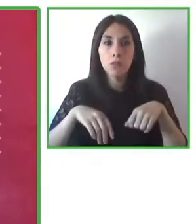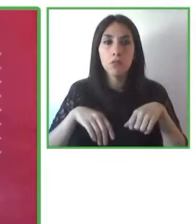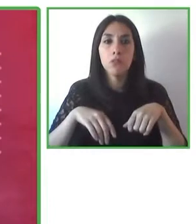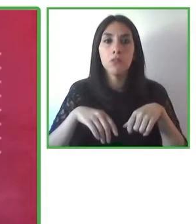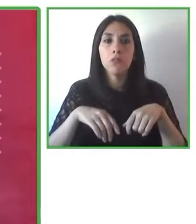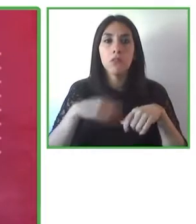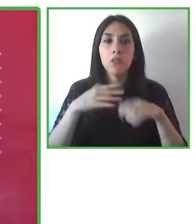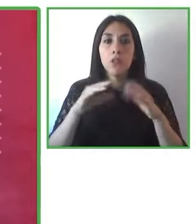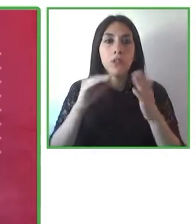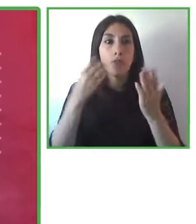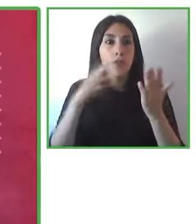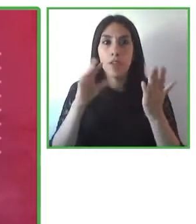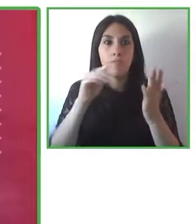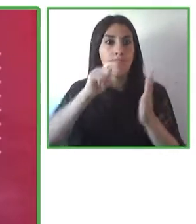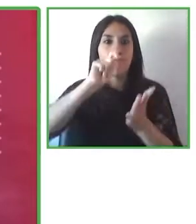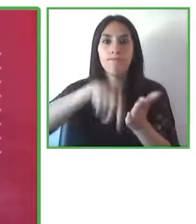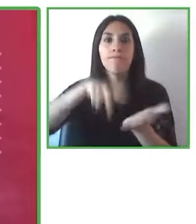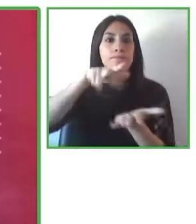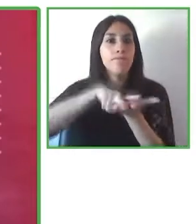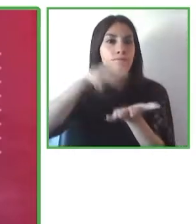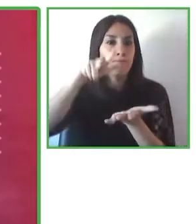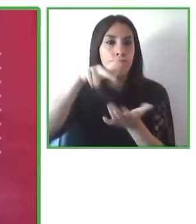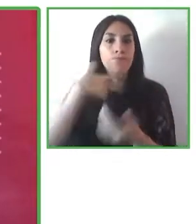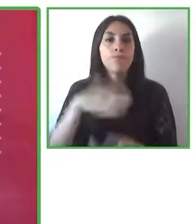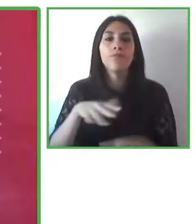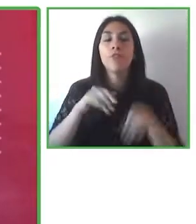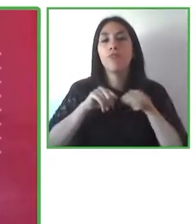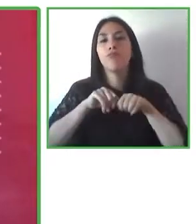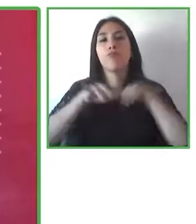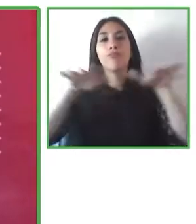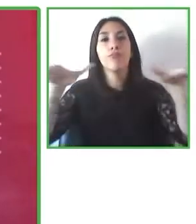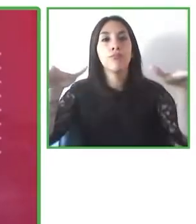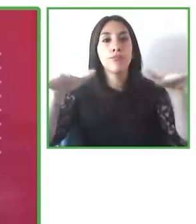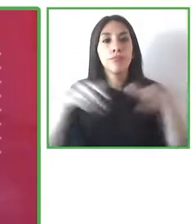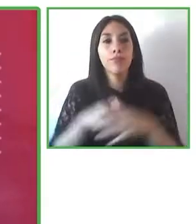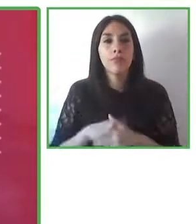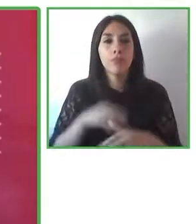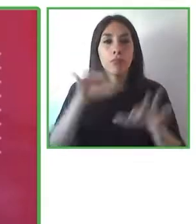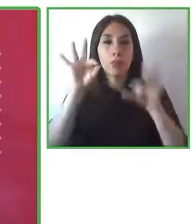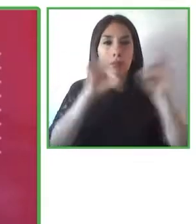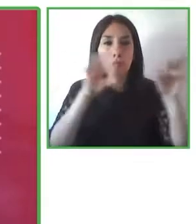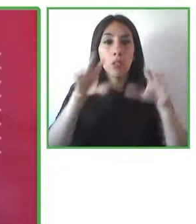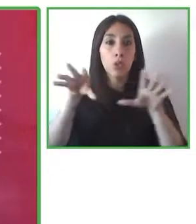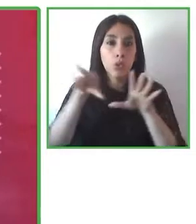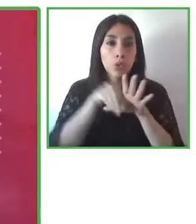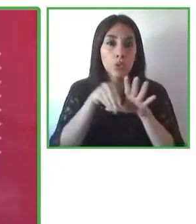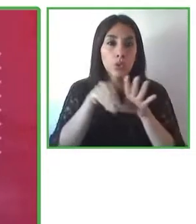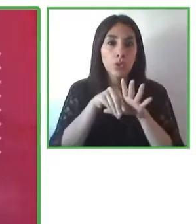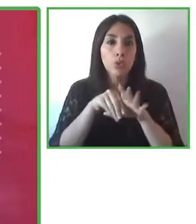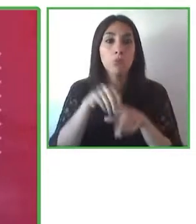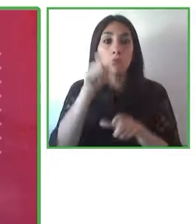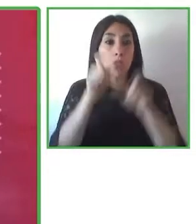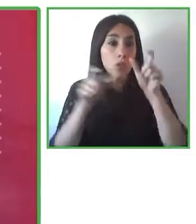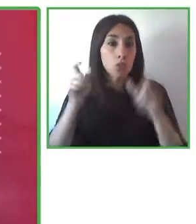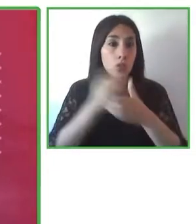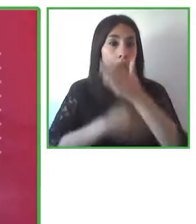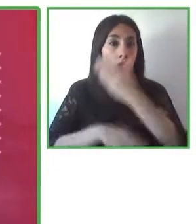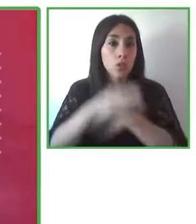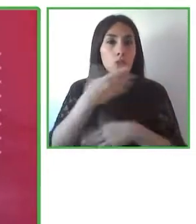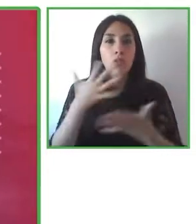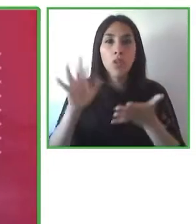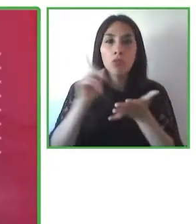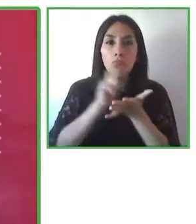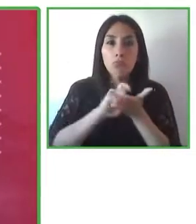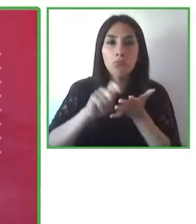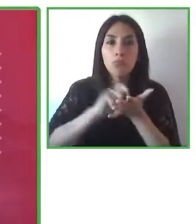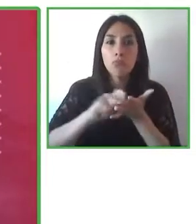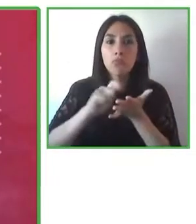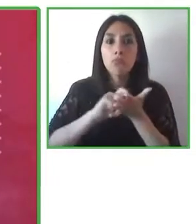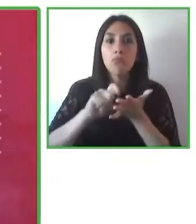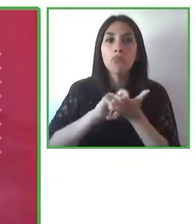of the Marrakech Treaty to include these in the exceptions to the authors rights and now that we